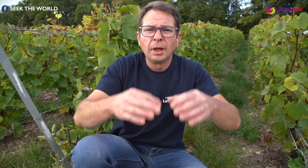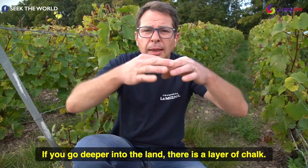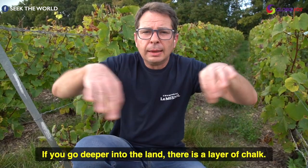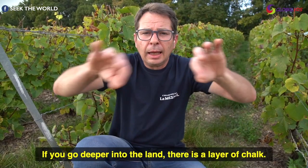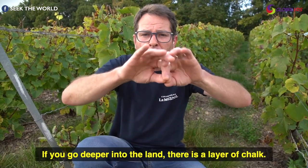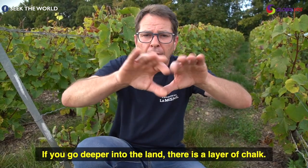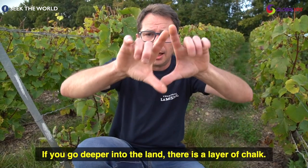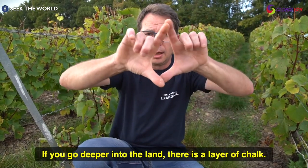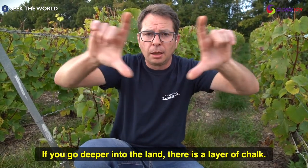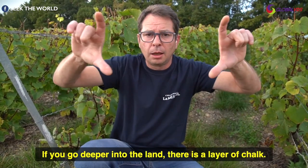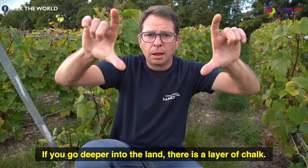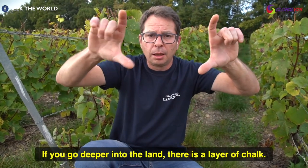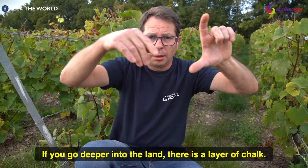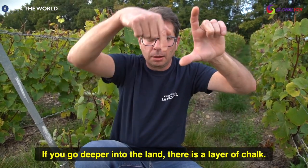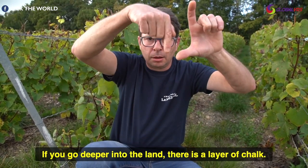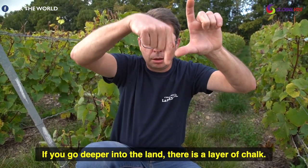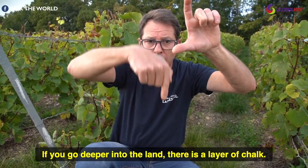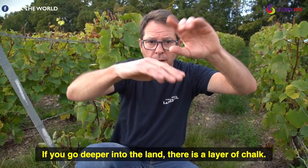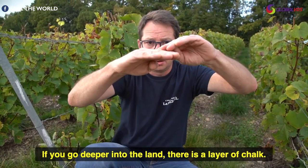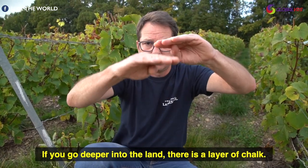if you go deeper into the land there is a layer of chalk